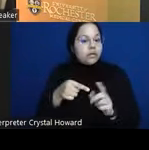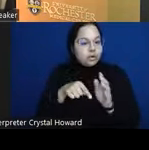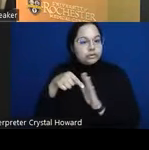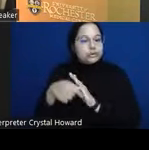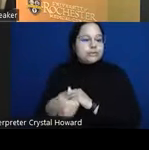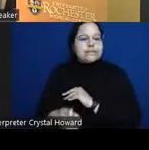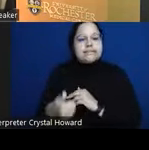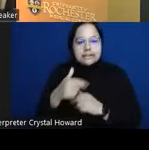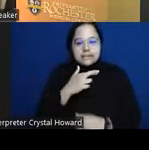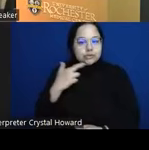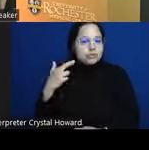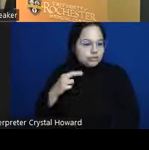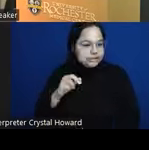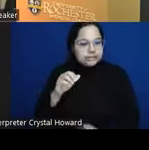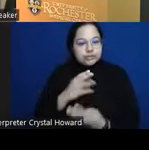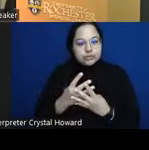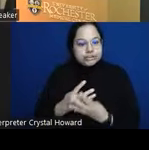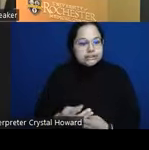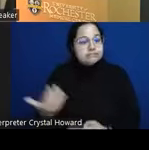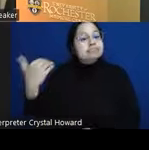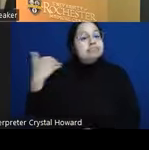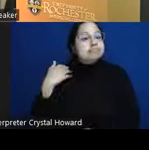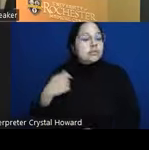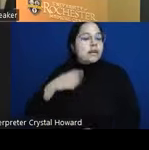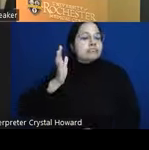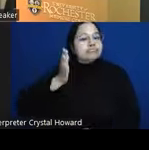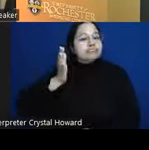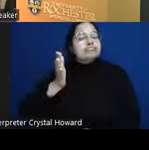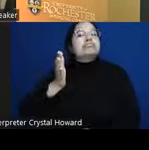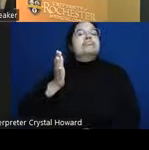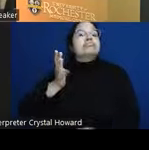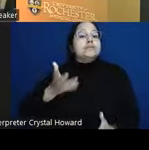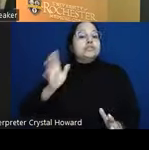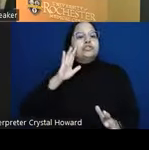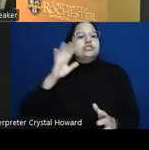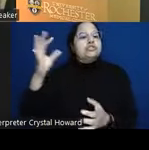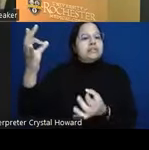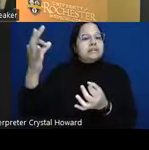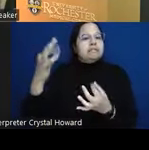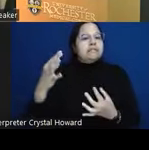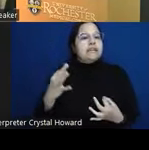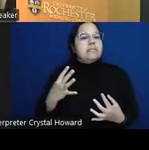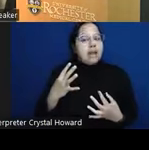at Grand rounds I've gotten the feedback that uh it really helps to review some of the concepts uh